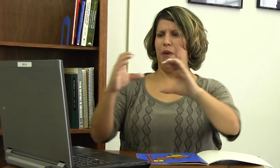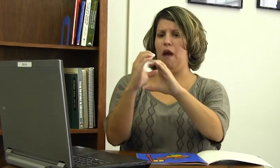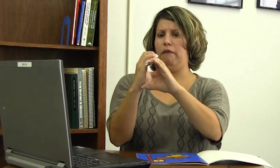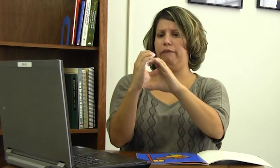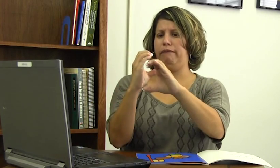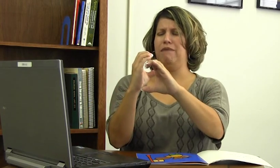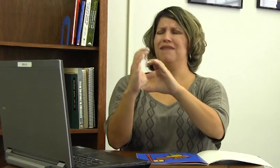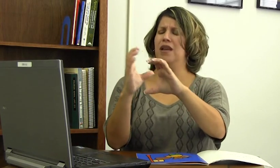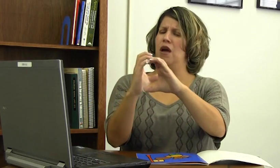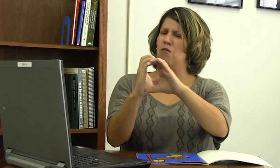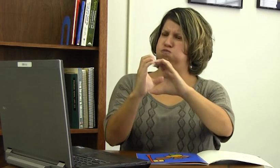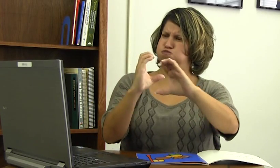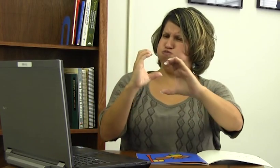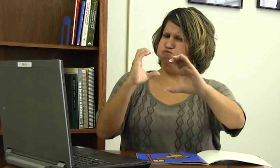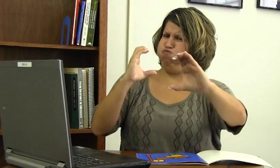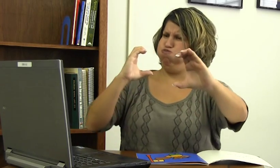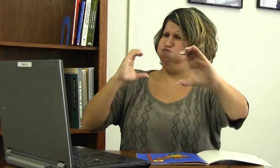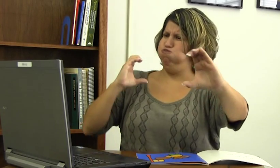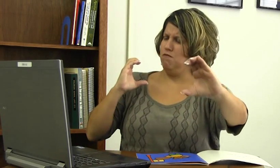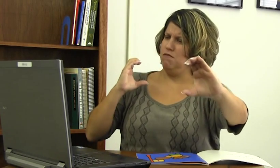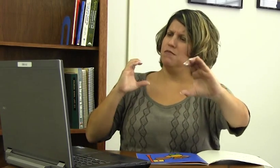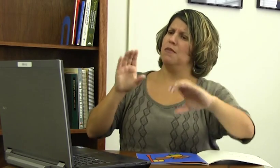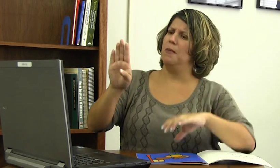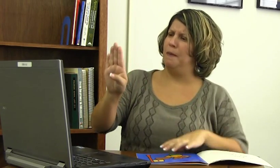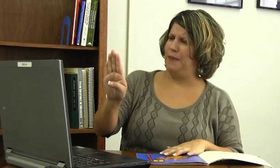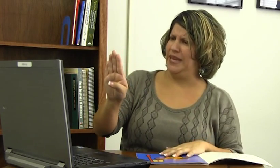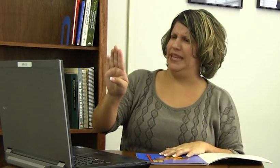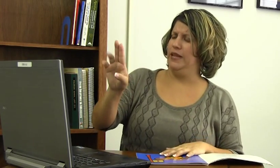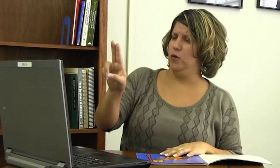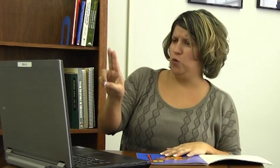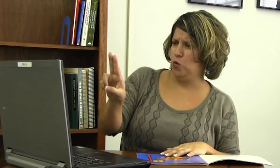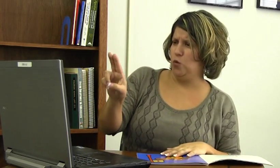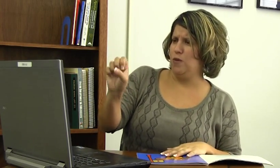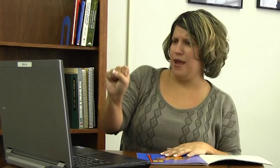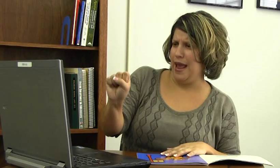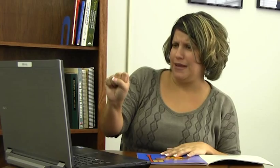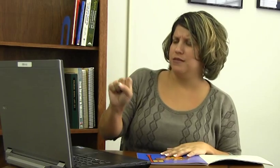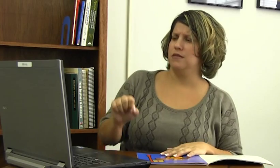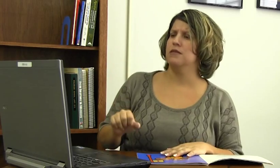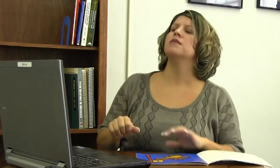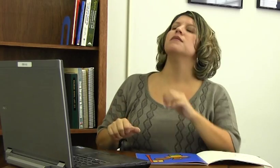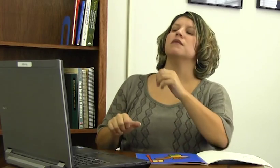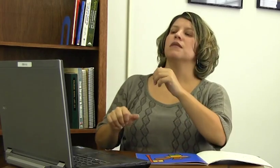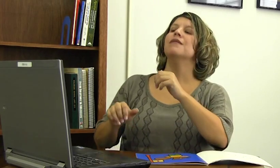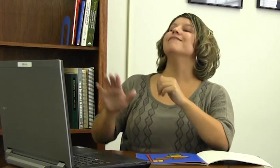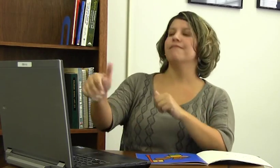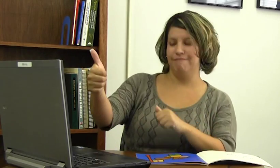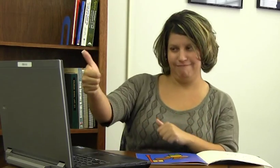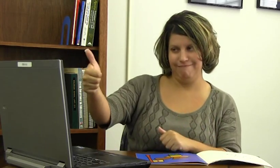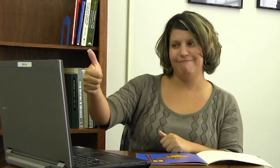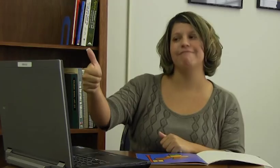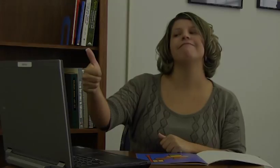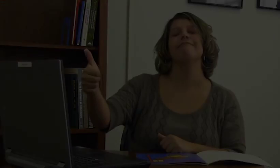"This is the sign. Try signing it this way, which is a bus. Good job!"